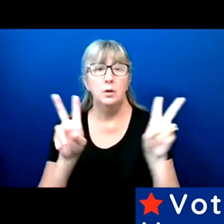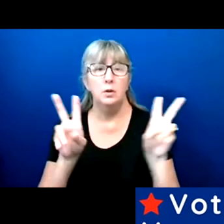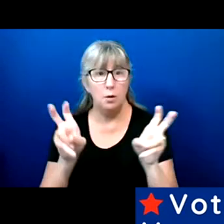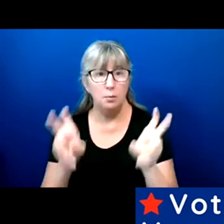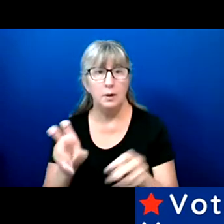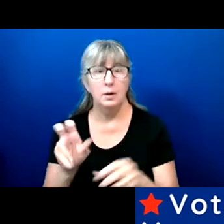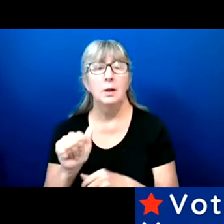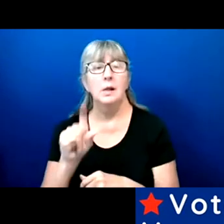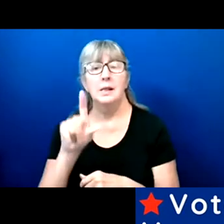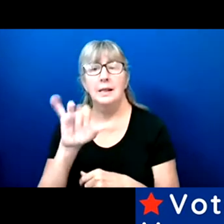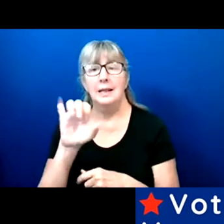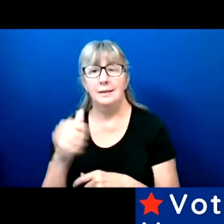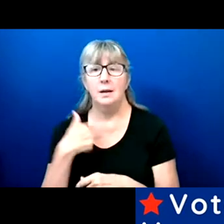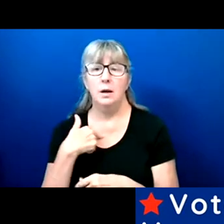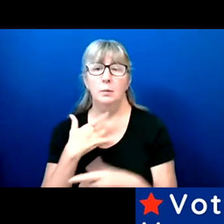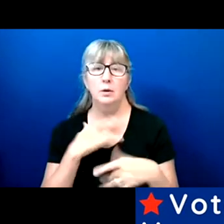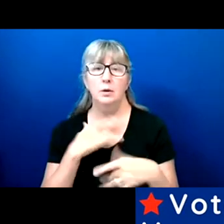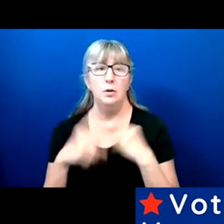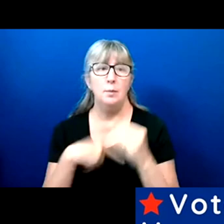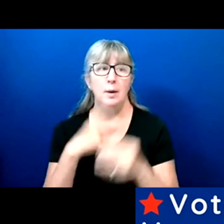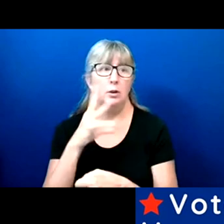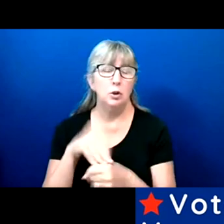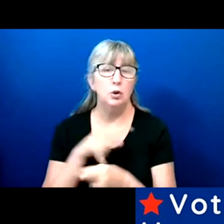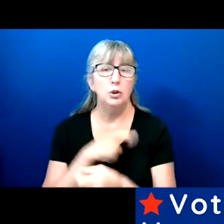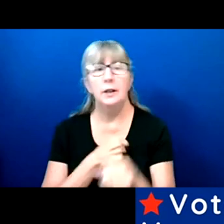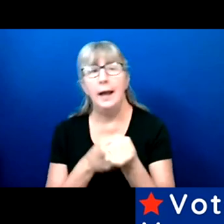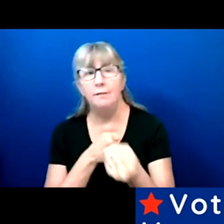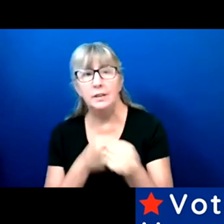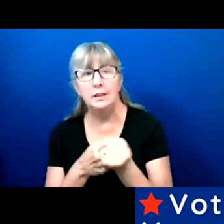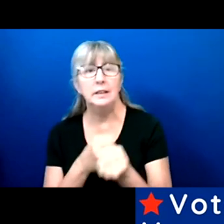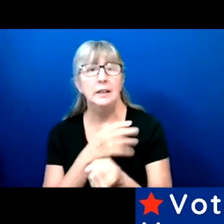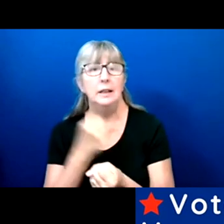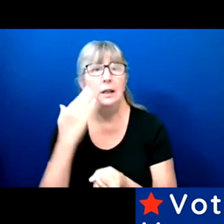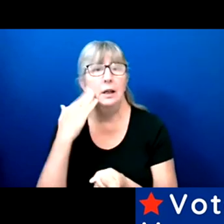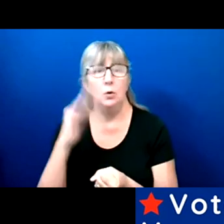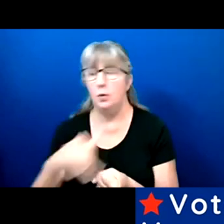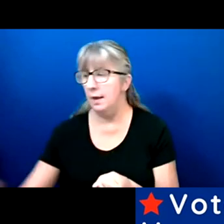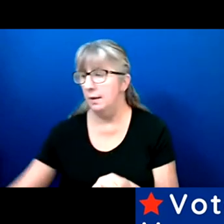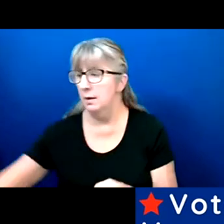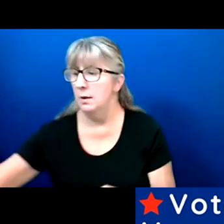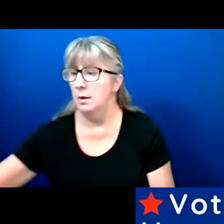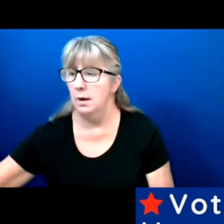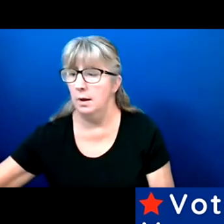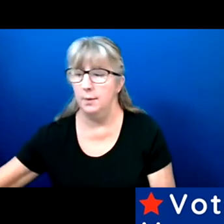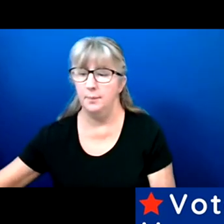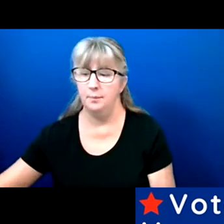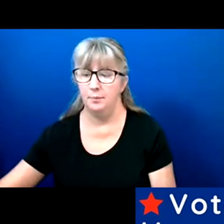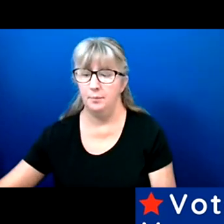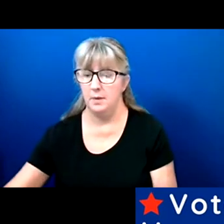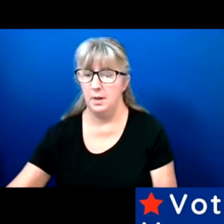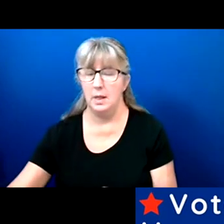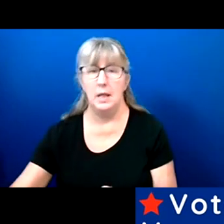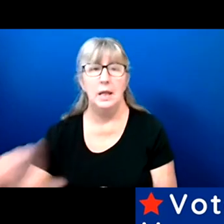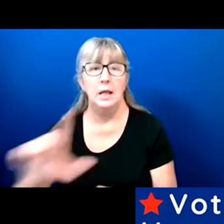I'm concerned about inclusion and advocacy. I know Lilian went ahead and she introduced, gave a little bio of everyone.